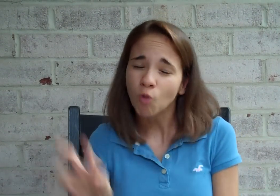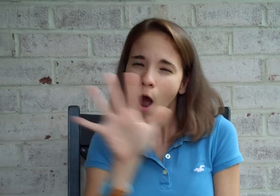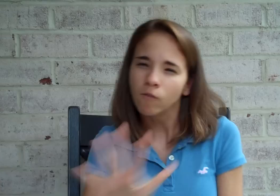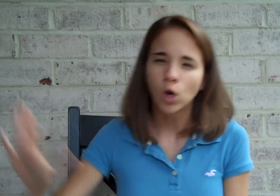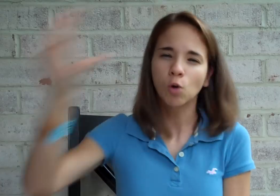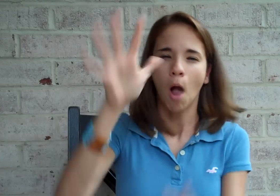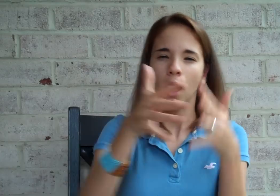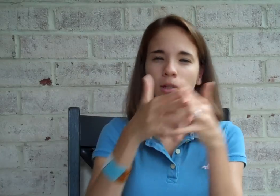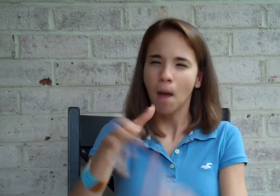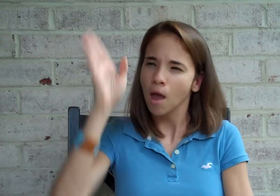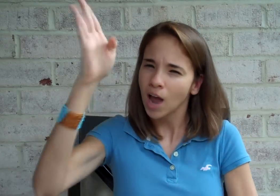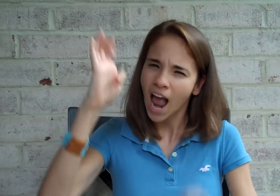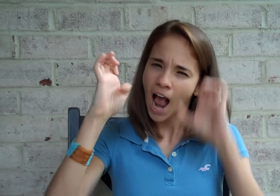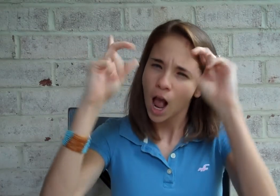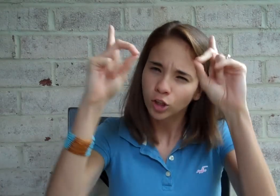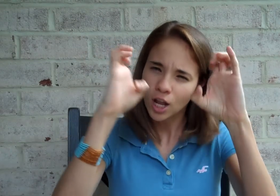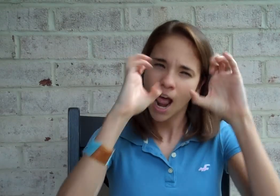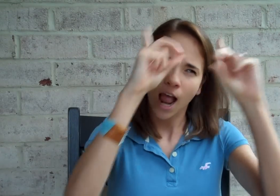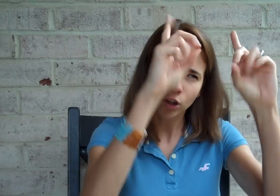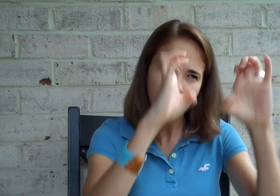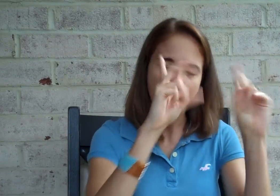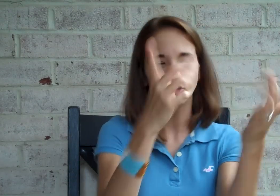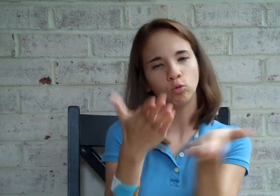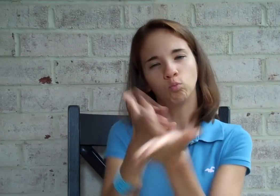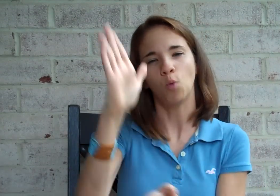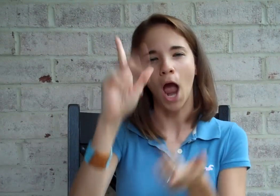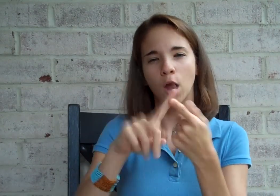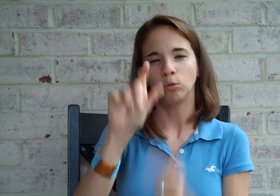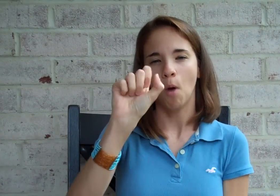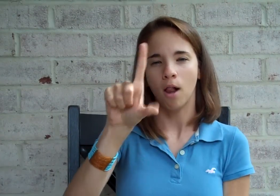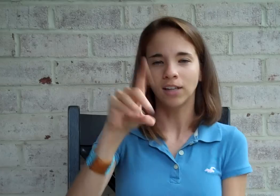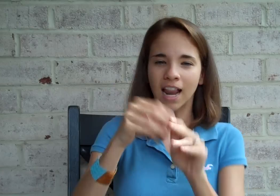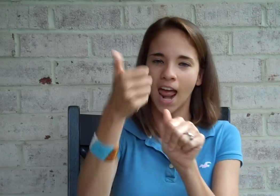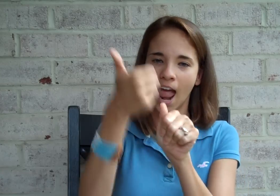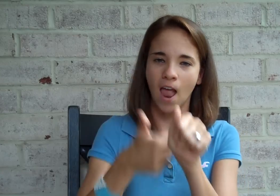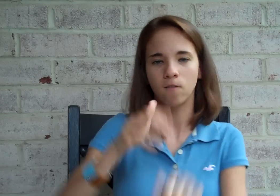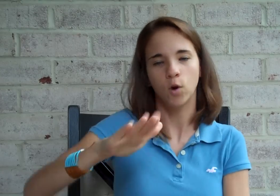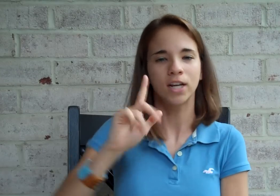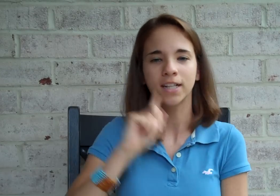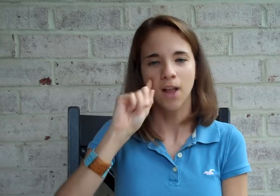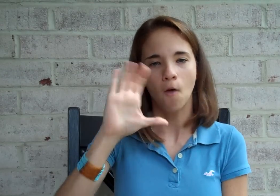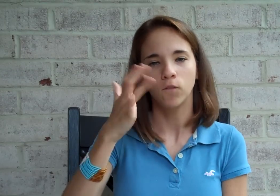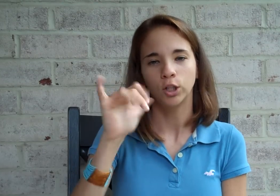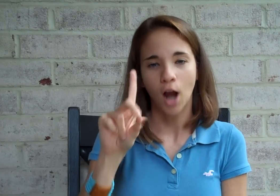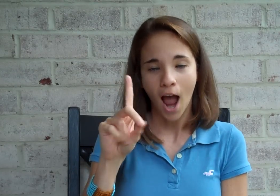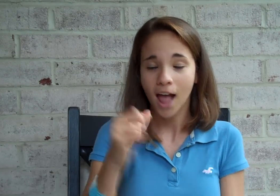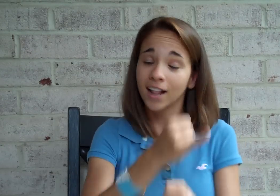Both of them traveled all over America presenting and educating the rights to ASL for every Deaf child.